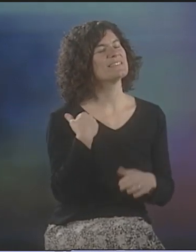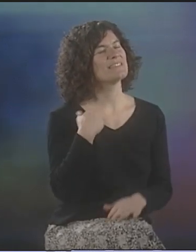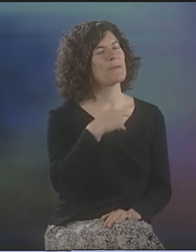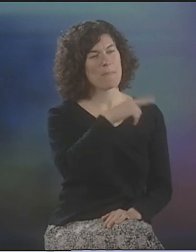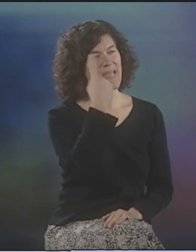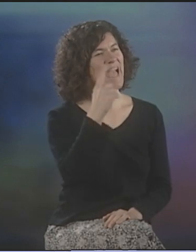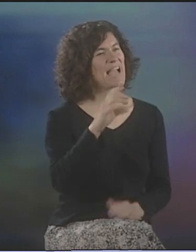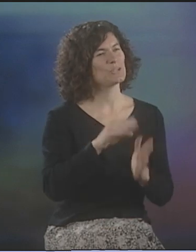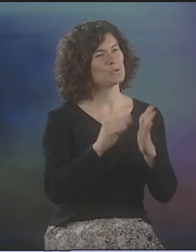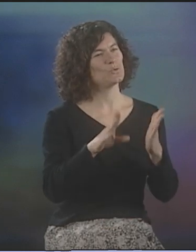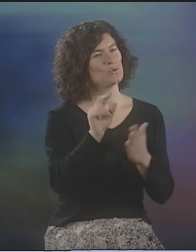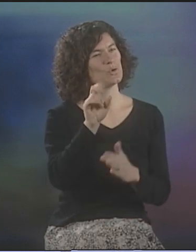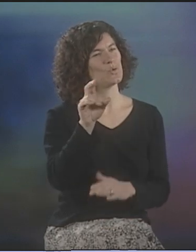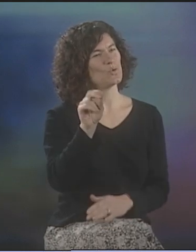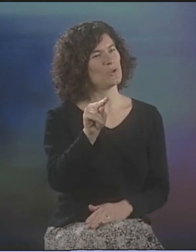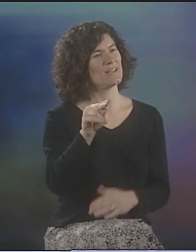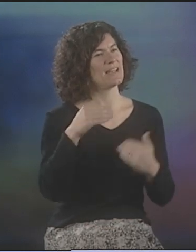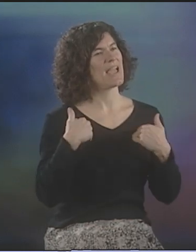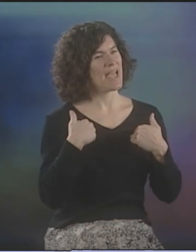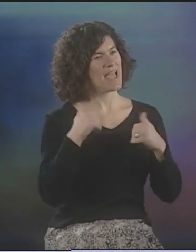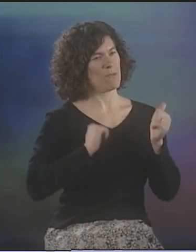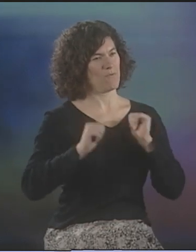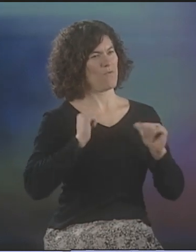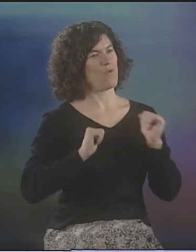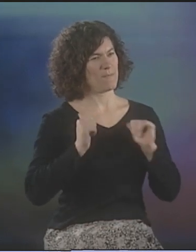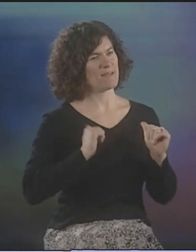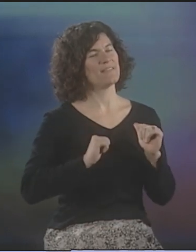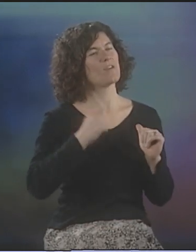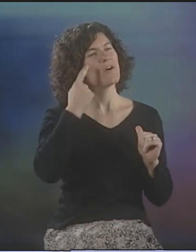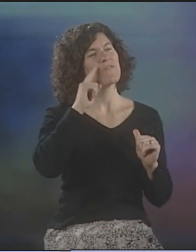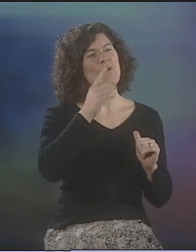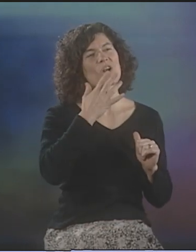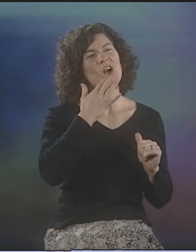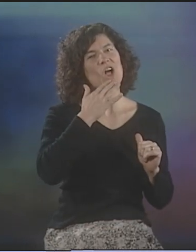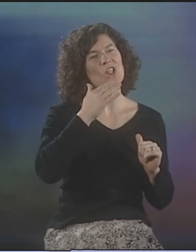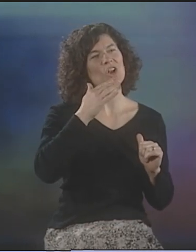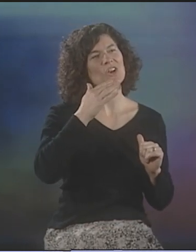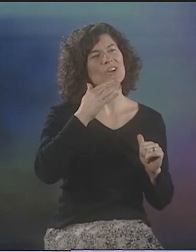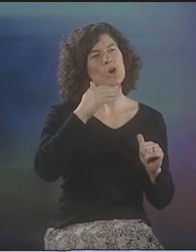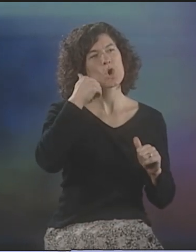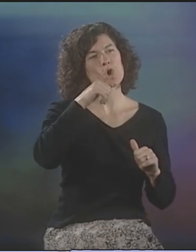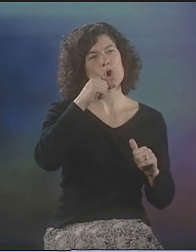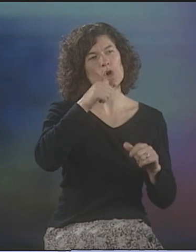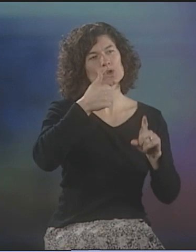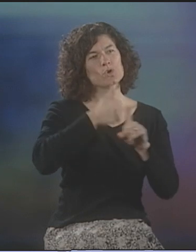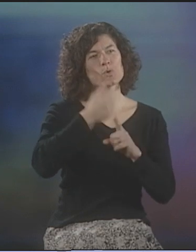THERE WAS A BLACK STUDENT UNION PERFORMANCE, AND THEY WERE DOING "FOR COLORED GIRLS